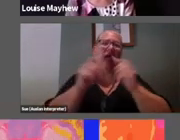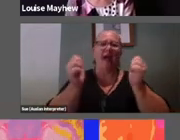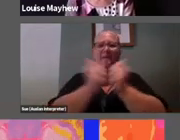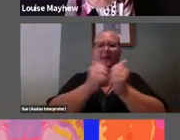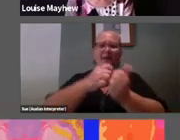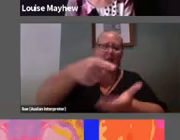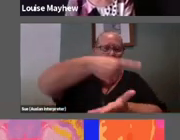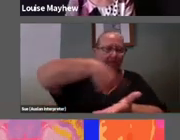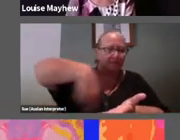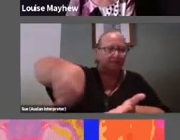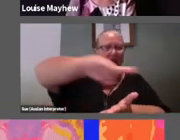party decorations.